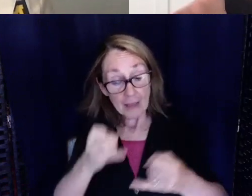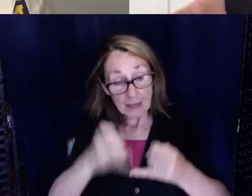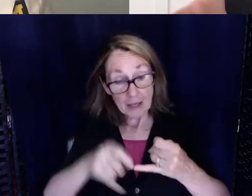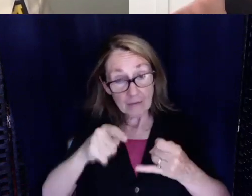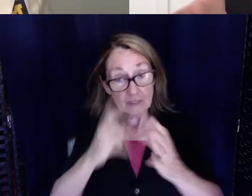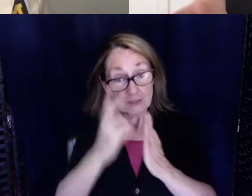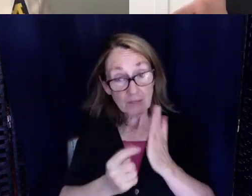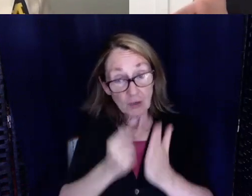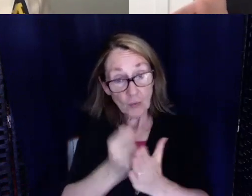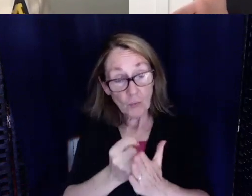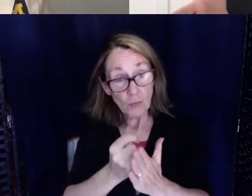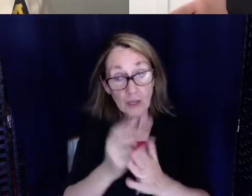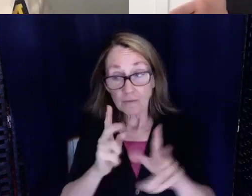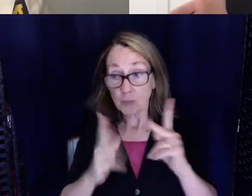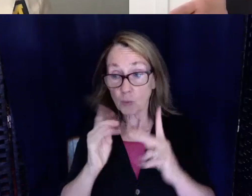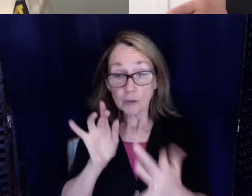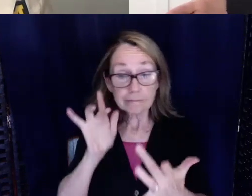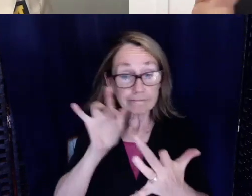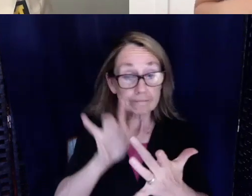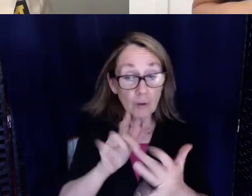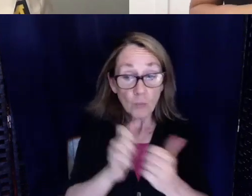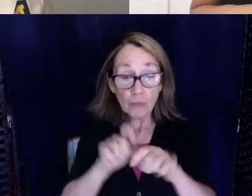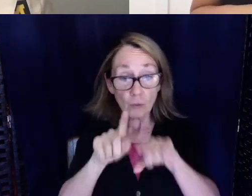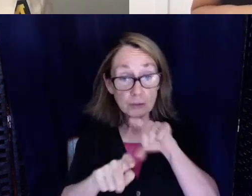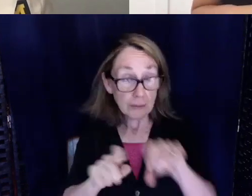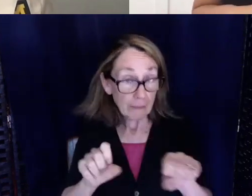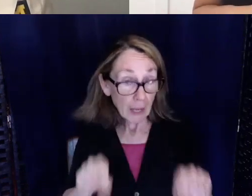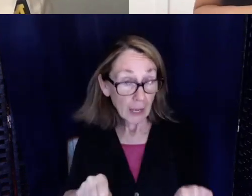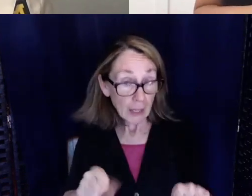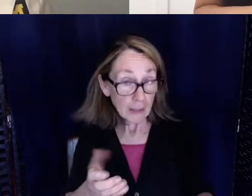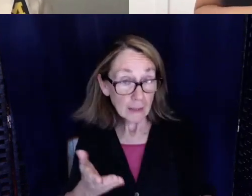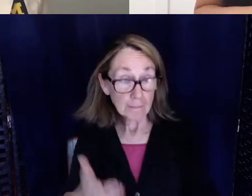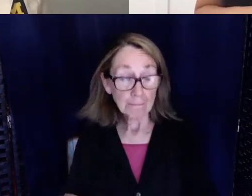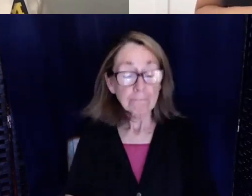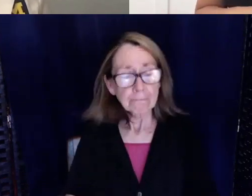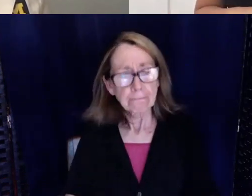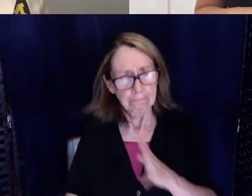so if folks want to reach out with any questions they can? Yeah, that's fine. Okay great.